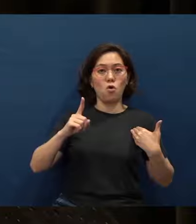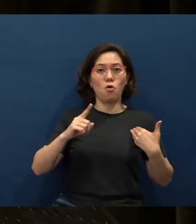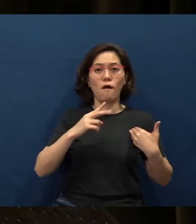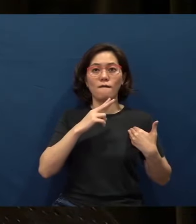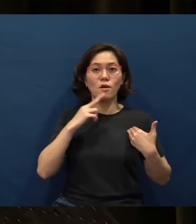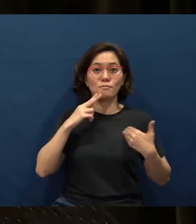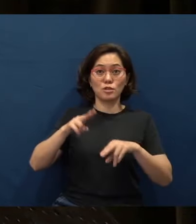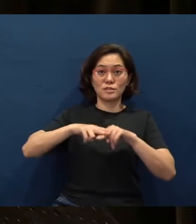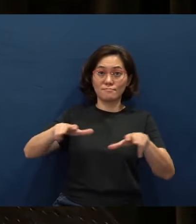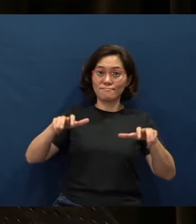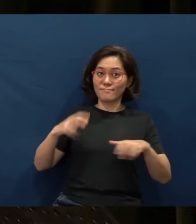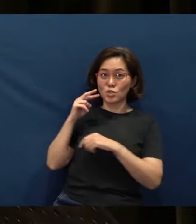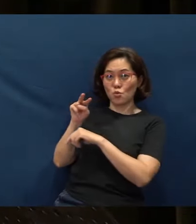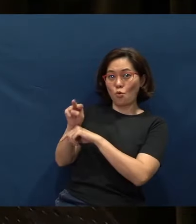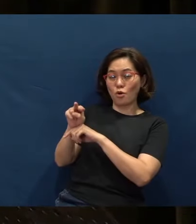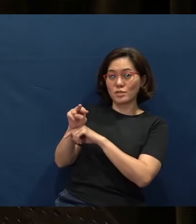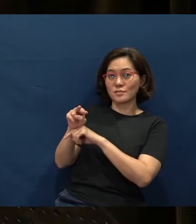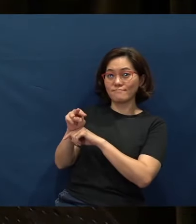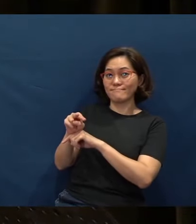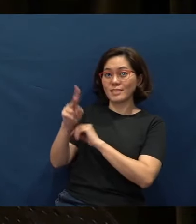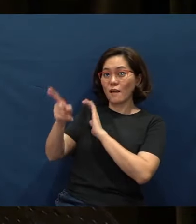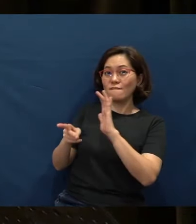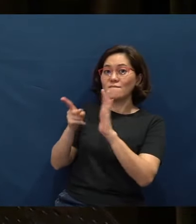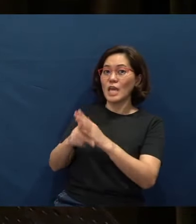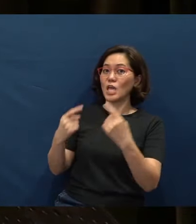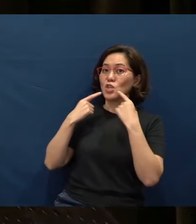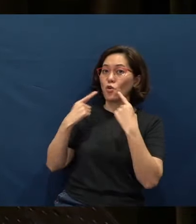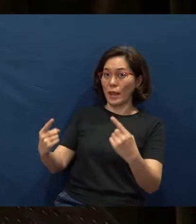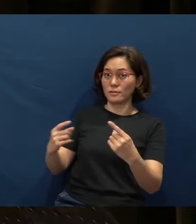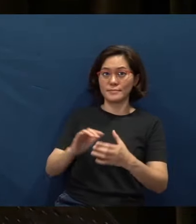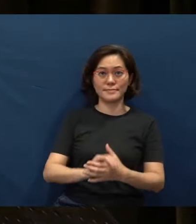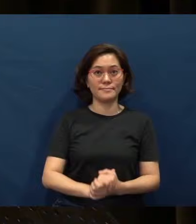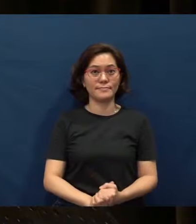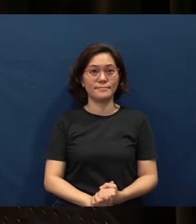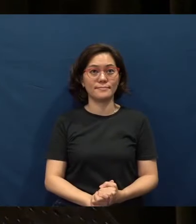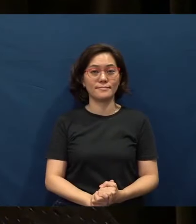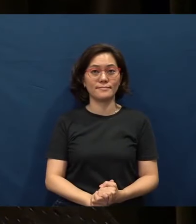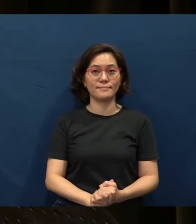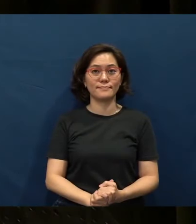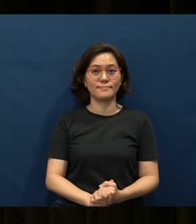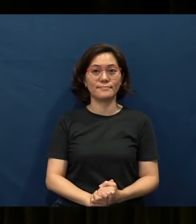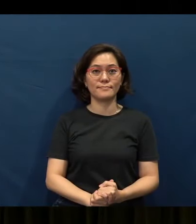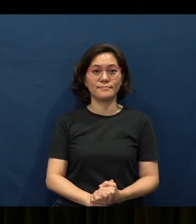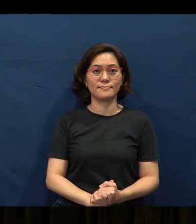Just sit back and watch the announcements on video clip.